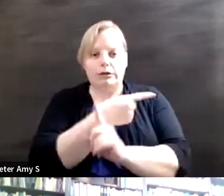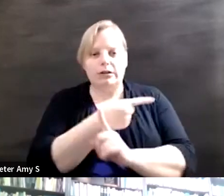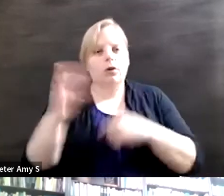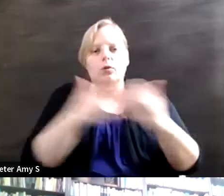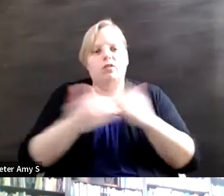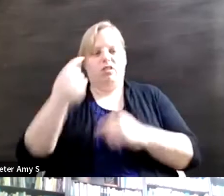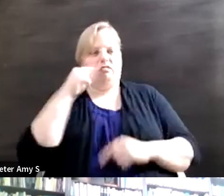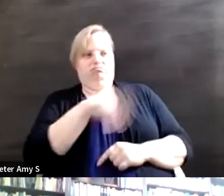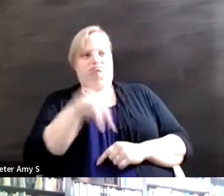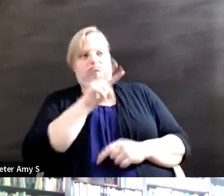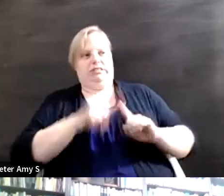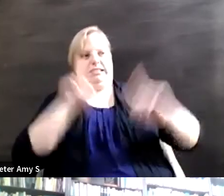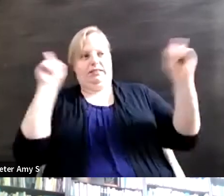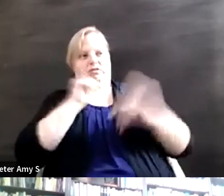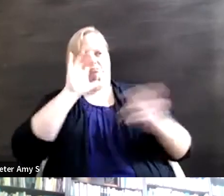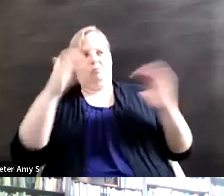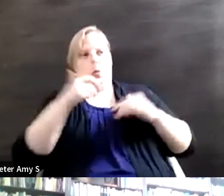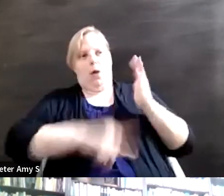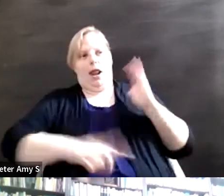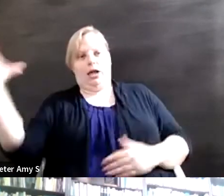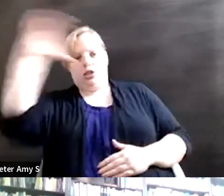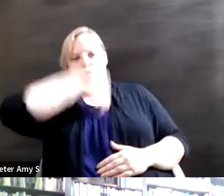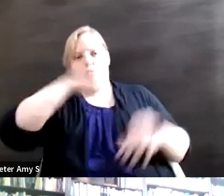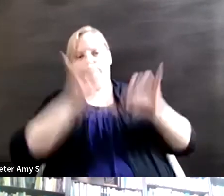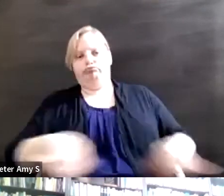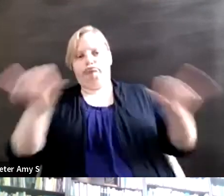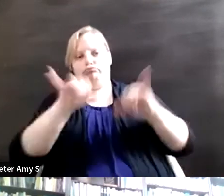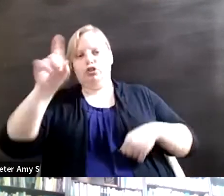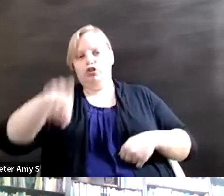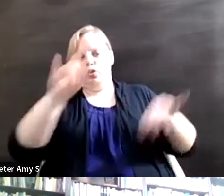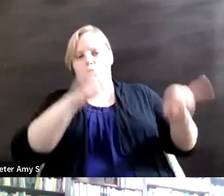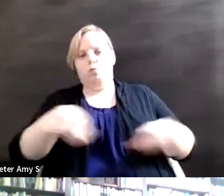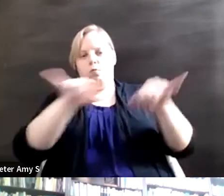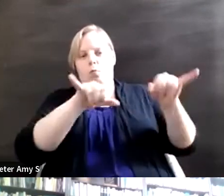different from what we assume should be kind of how we communicate and how we navigate and